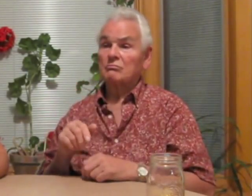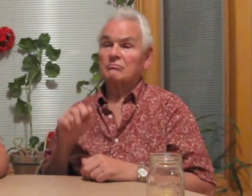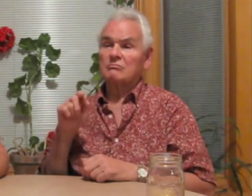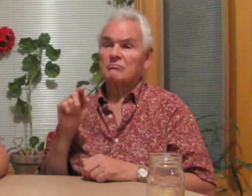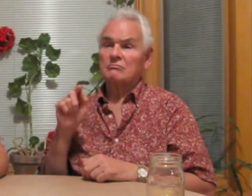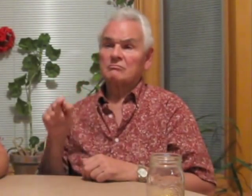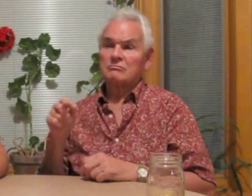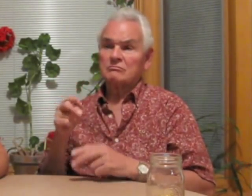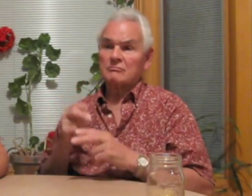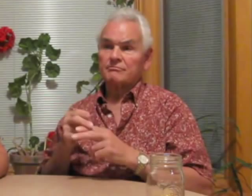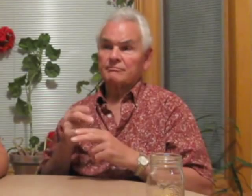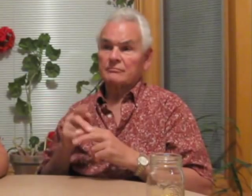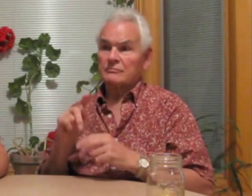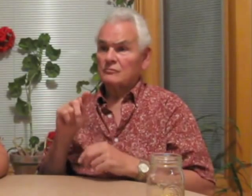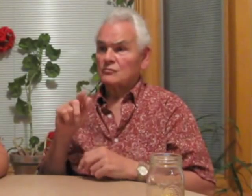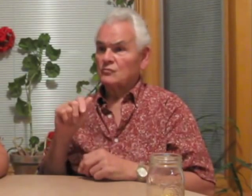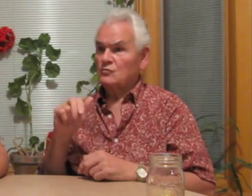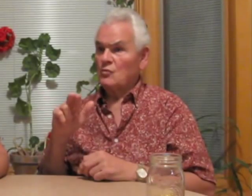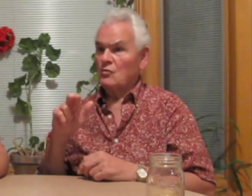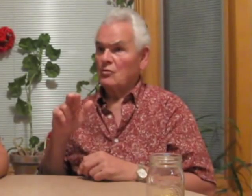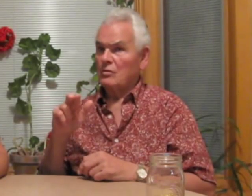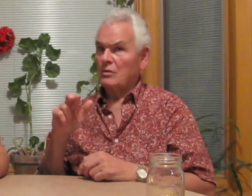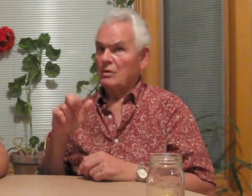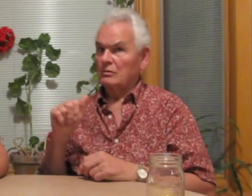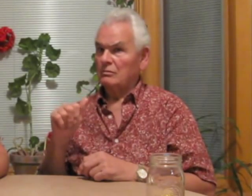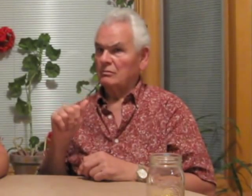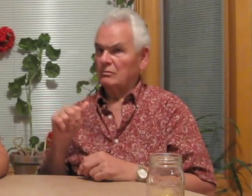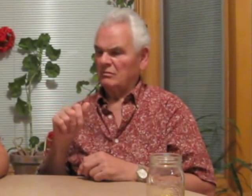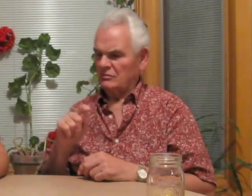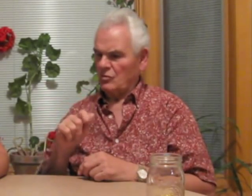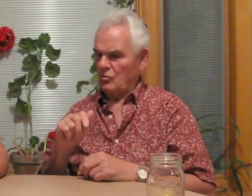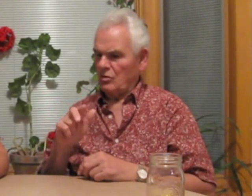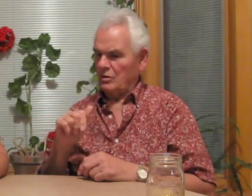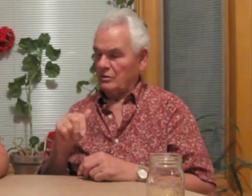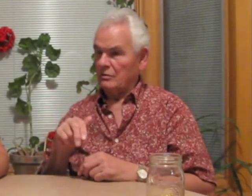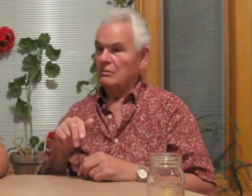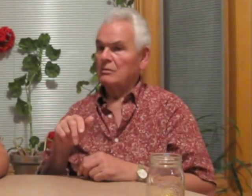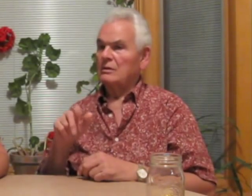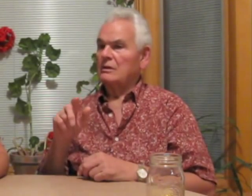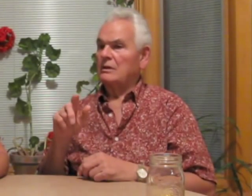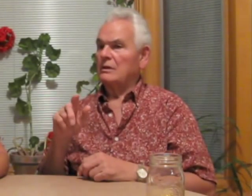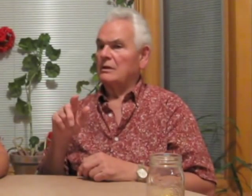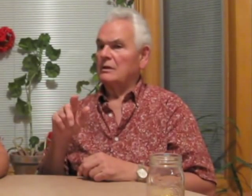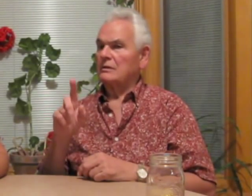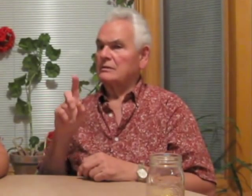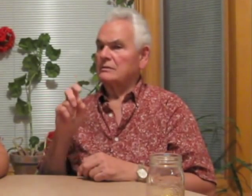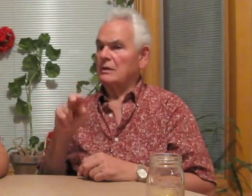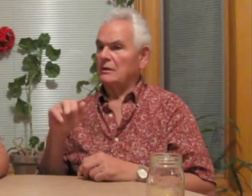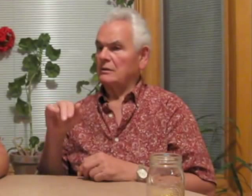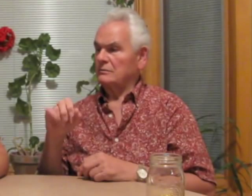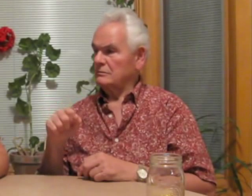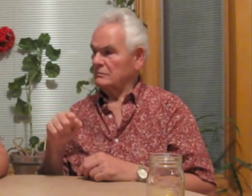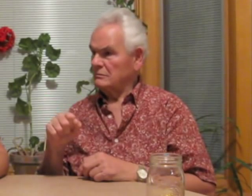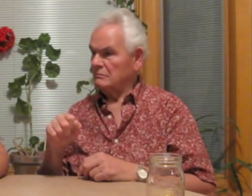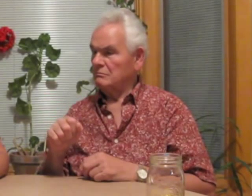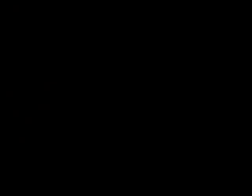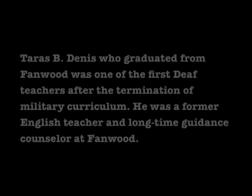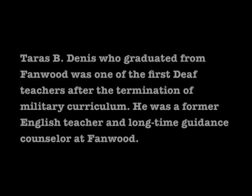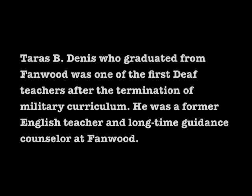They were very good. His name is Taras Denis.